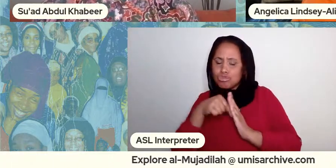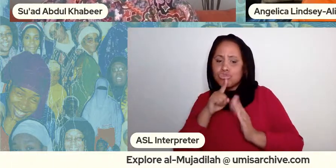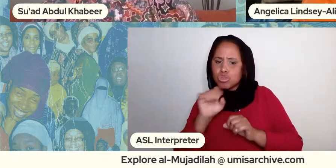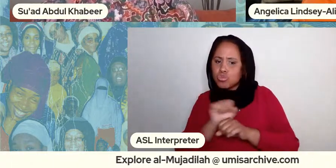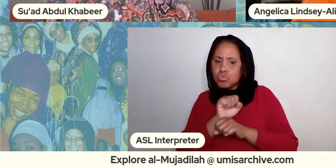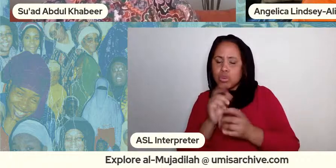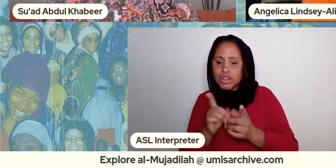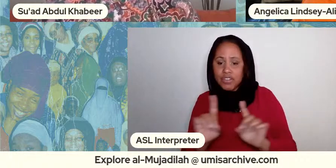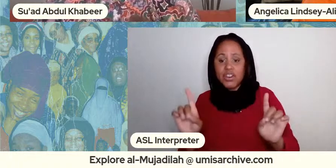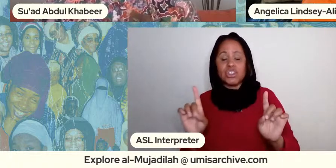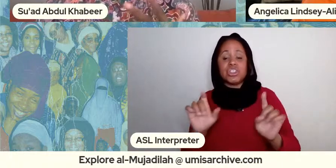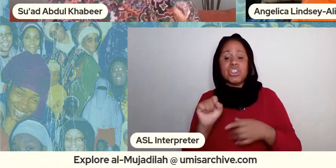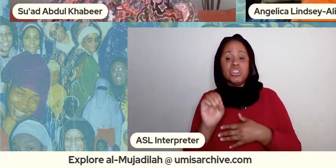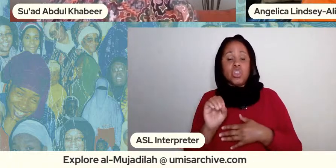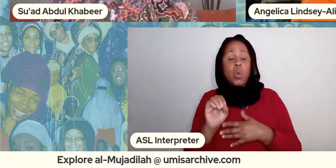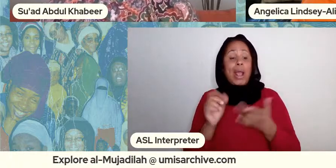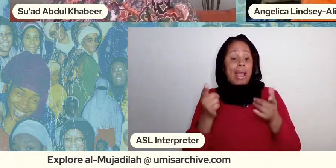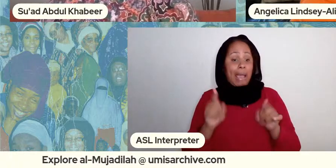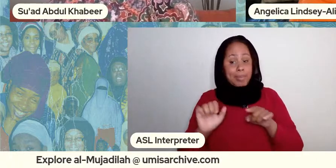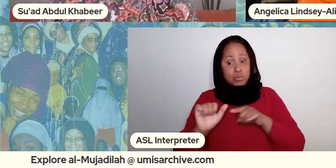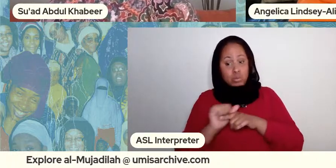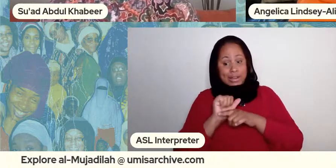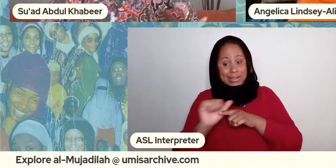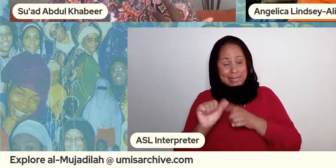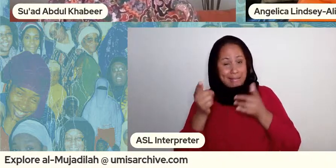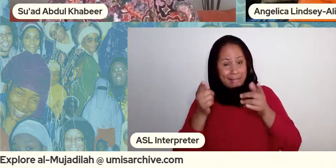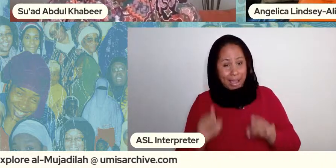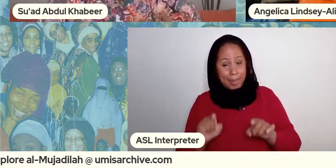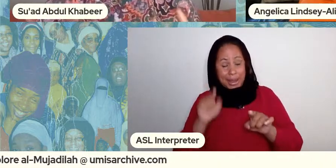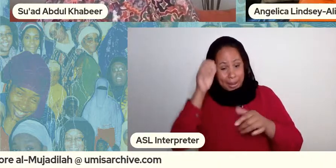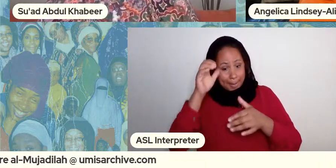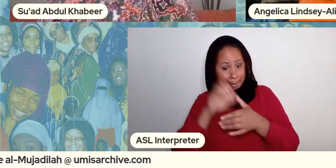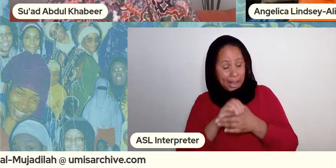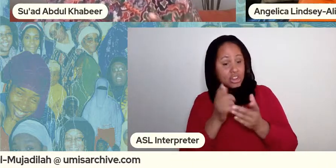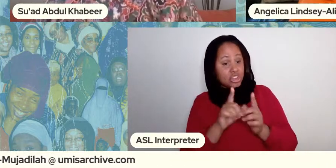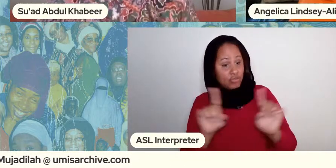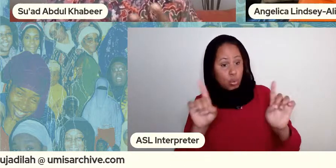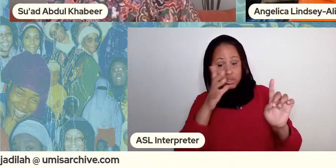where basically they would divorce a woman but and have no responsibilities to her but she wasn't